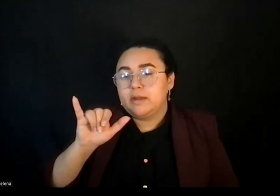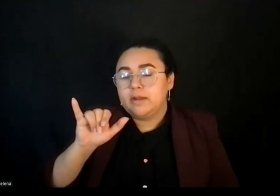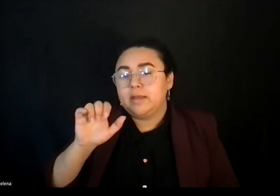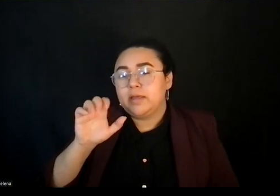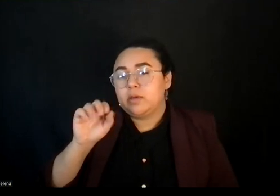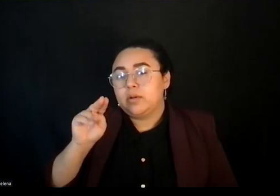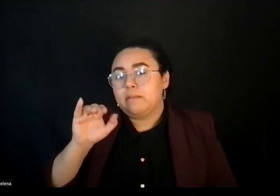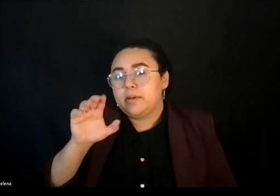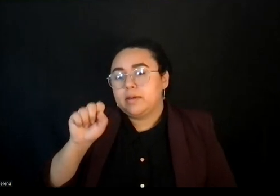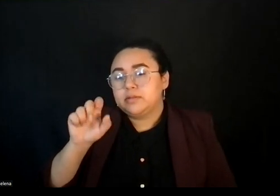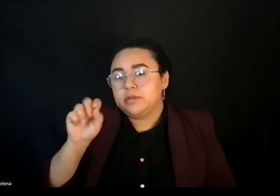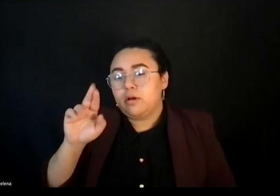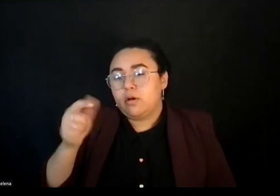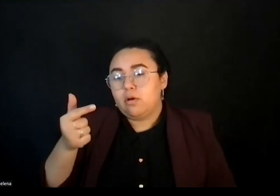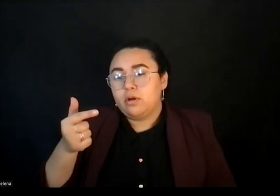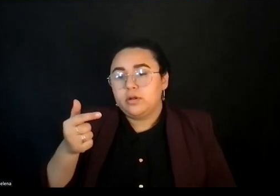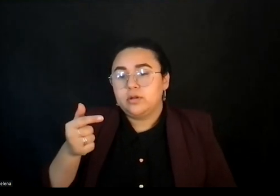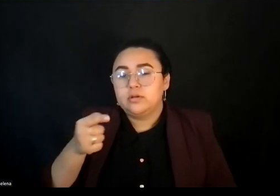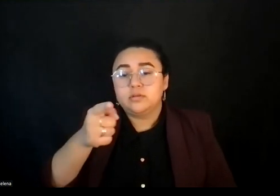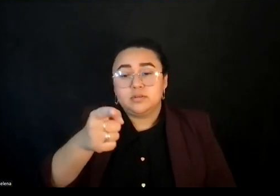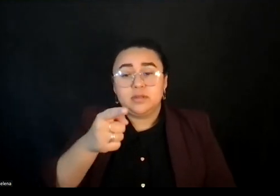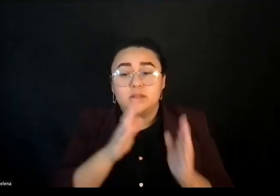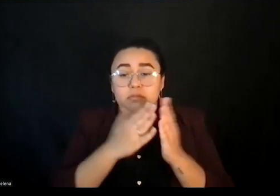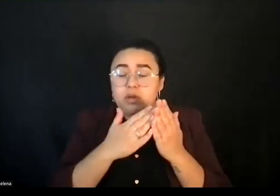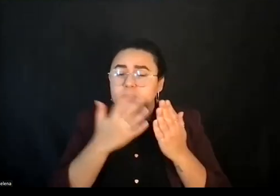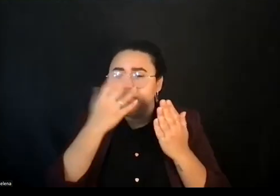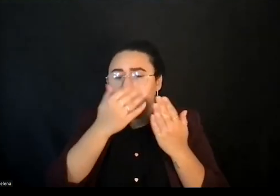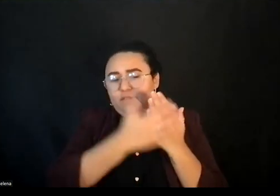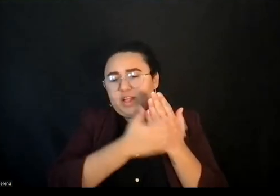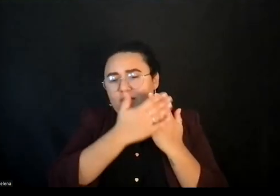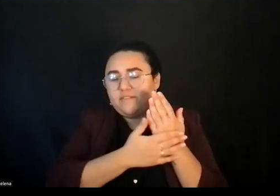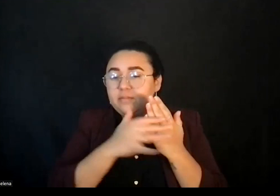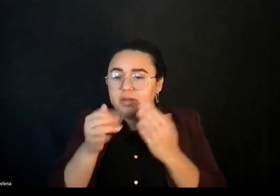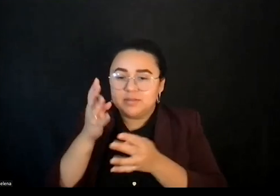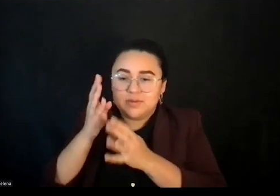Yes, you can buy this book. It's got a lovely cover, but you can also download it for free.